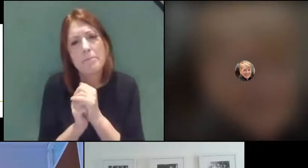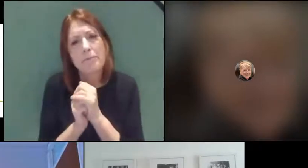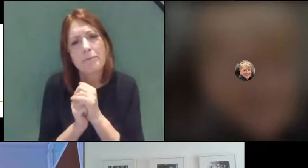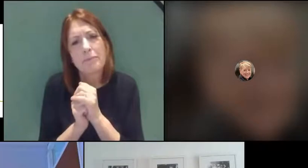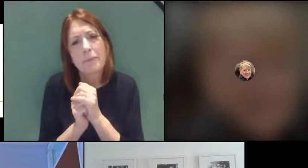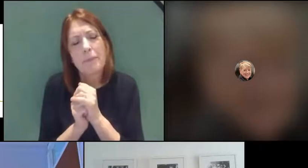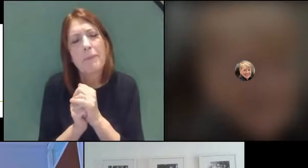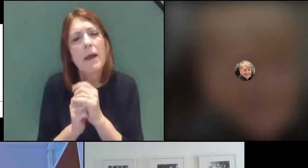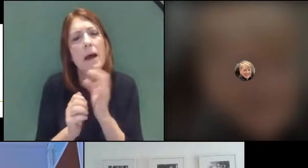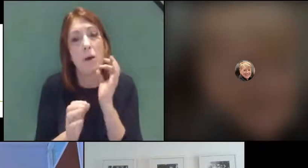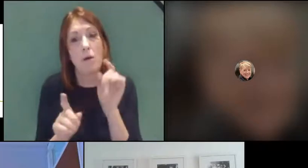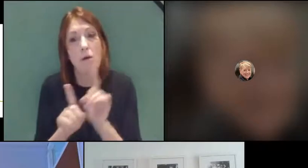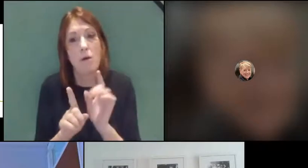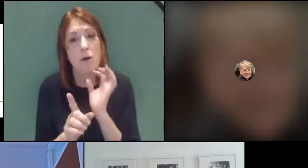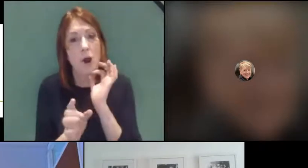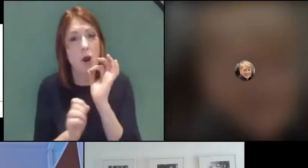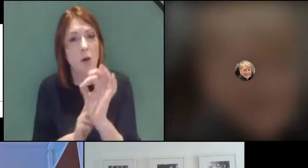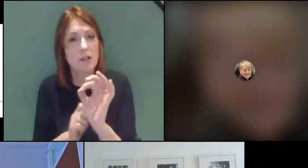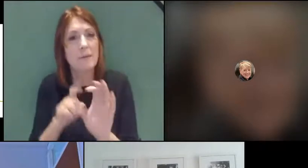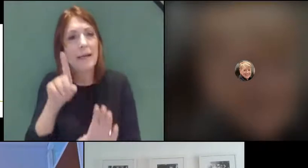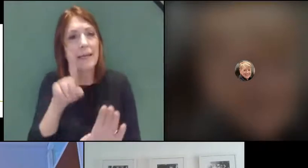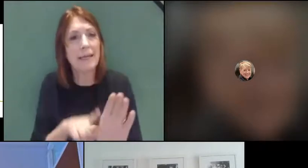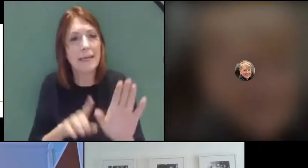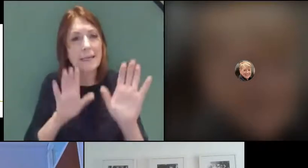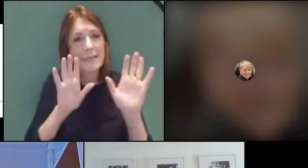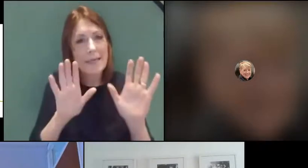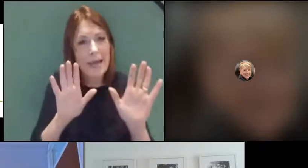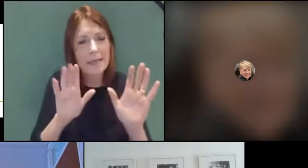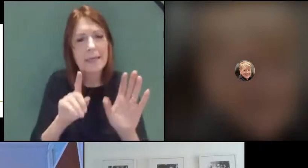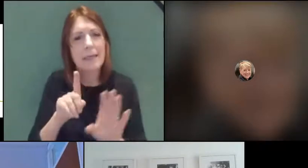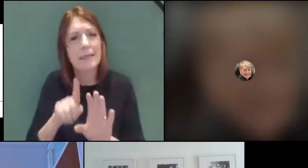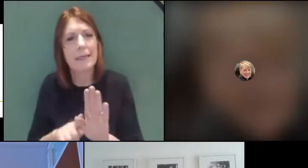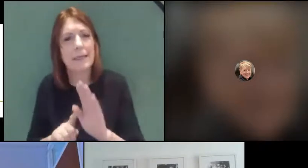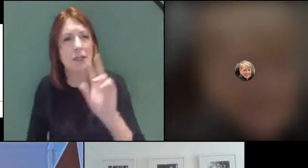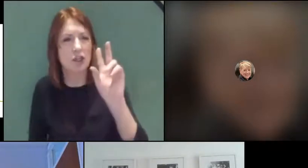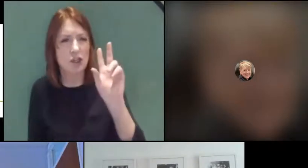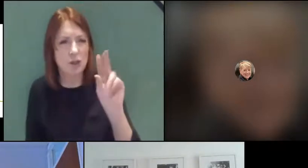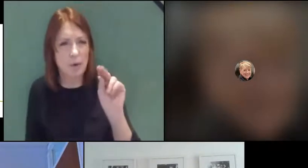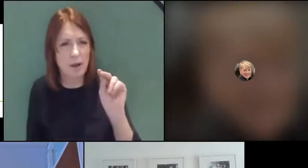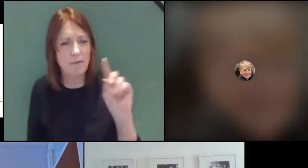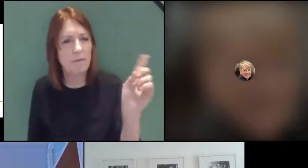There's a question about Year 10 and Year 12, and what will happen to them.